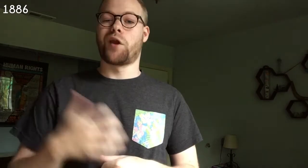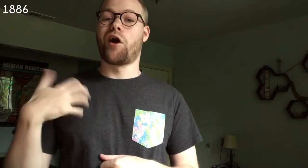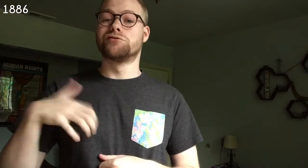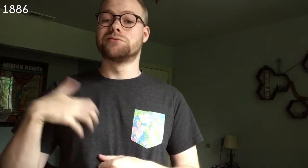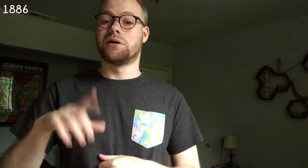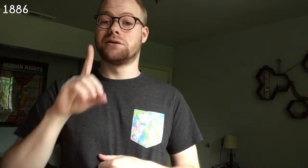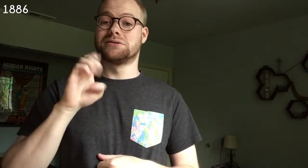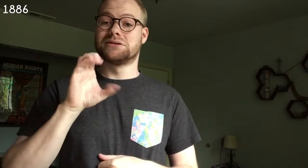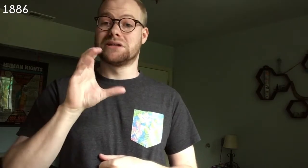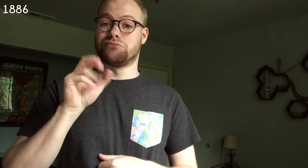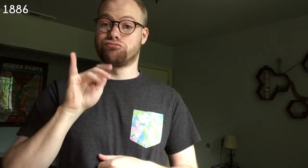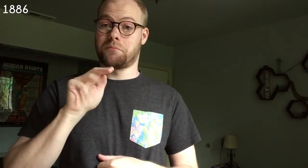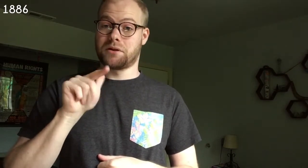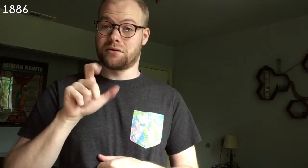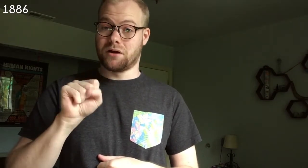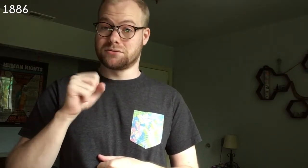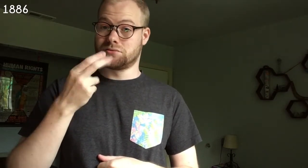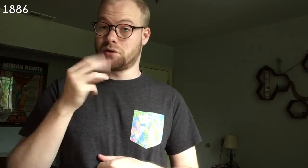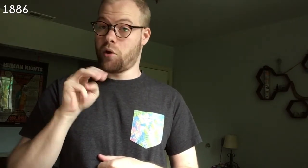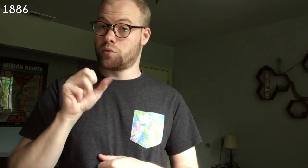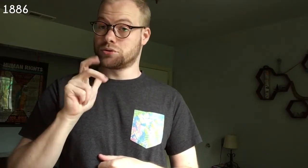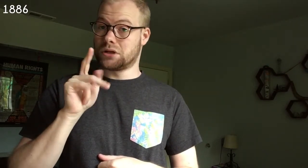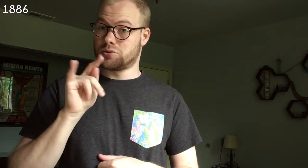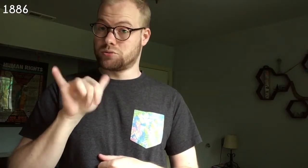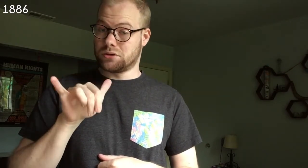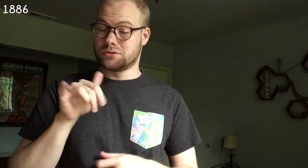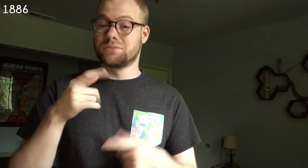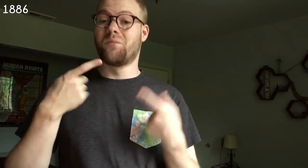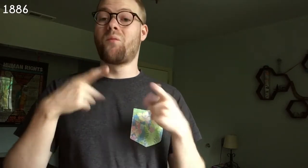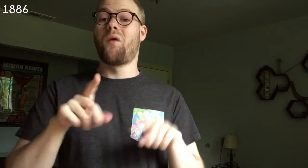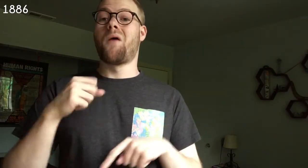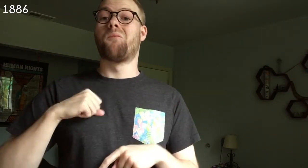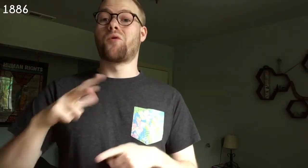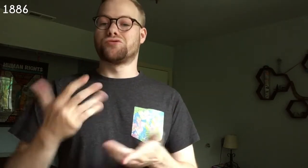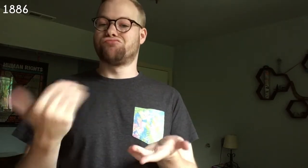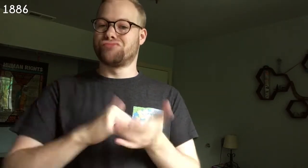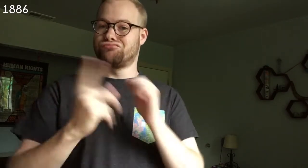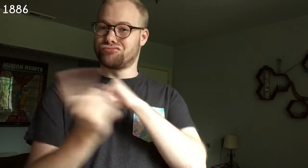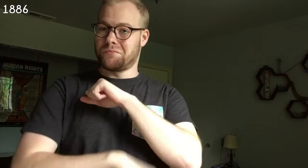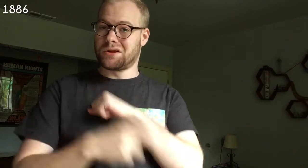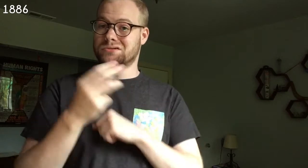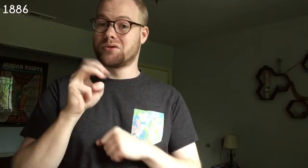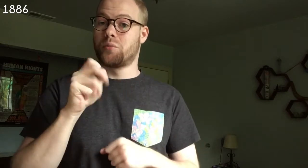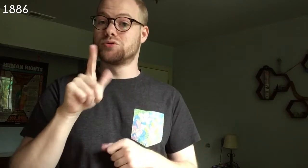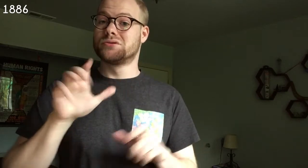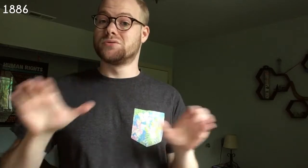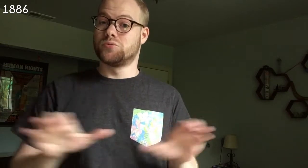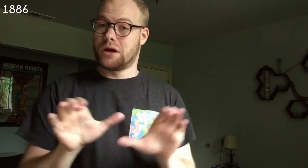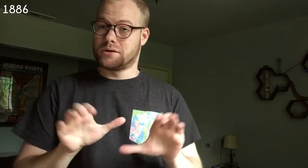Argentina decriminalizes homosexuality, while Portugal re-criminalizes homosexual acts.